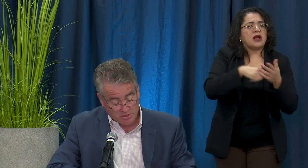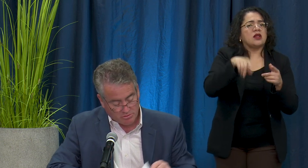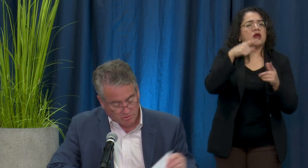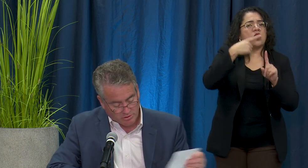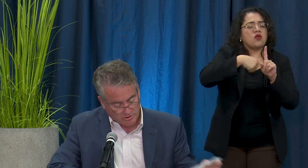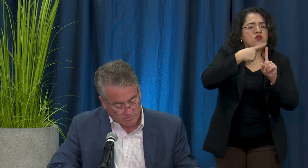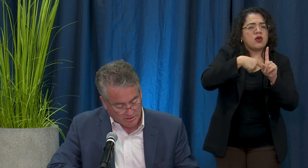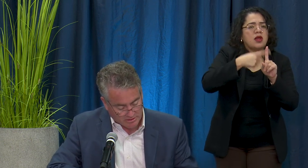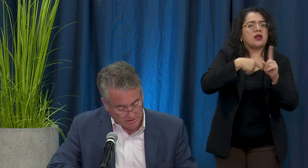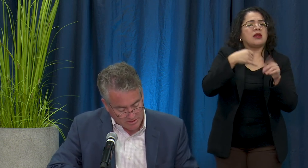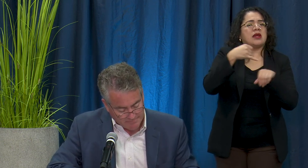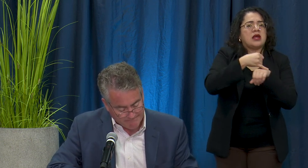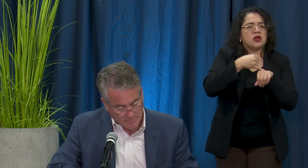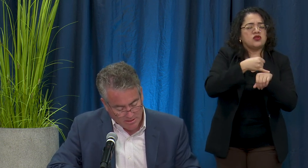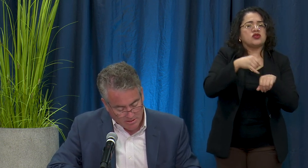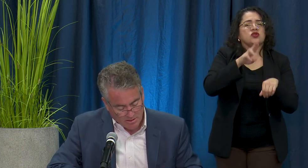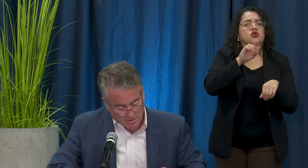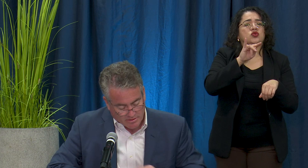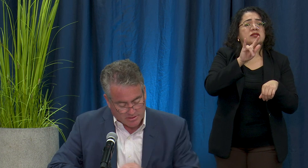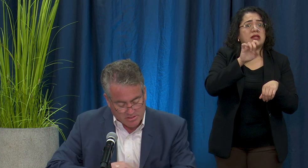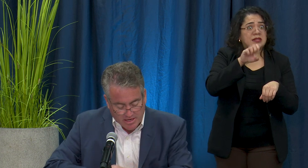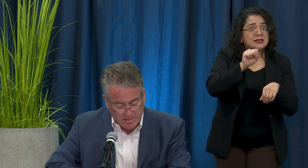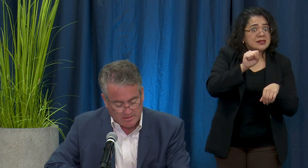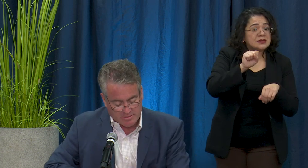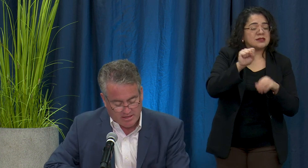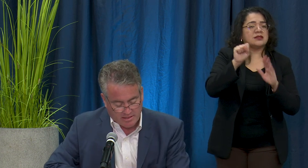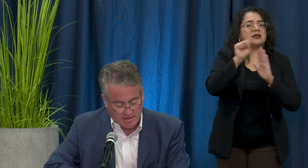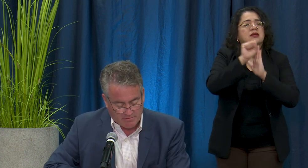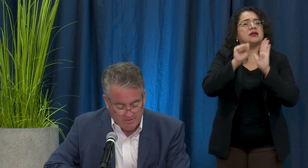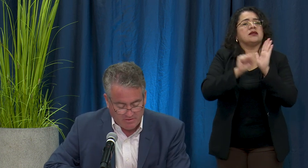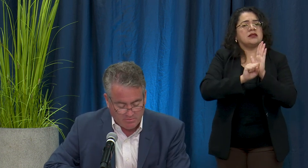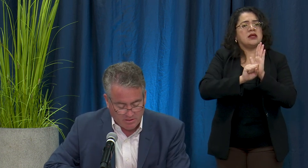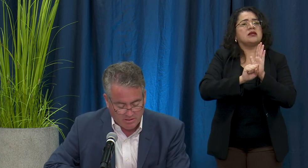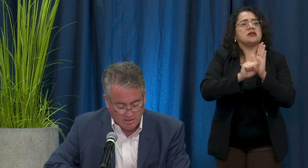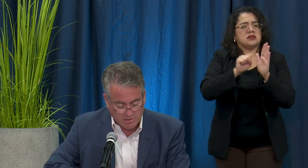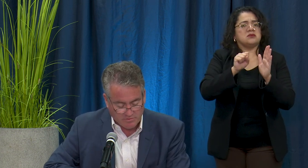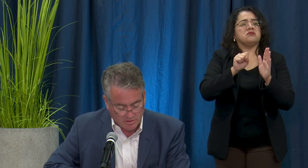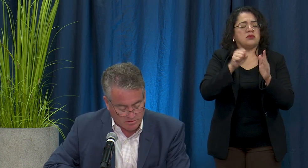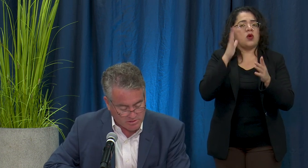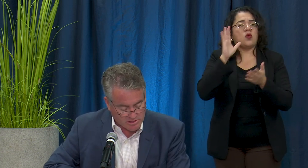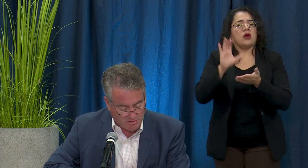or utilities. The state is allocating f50 million dollars for loans to small